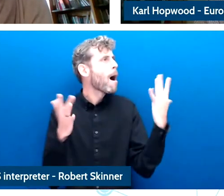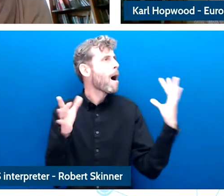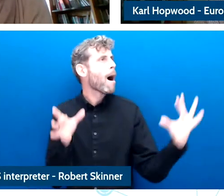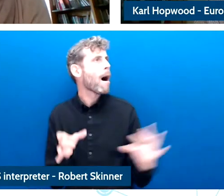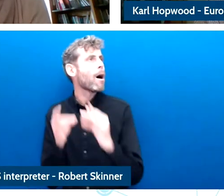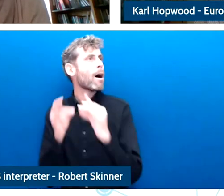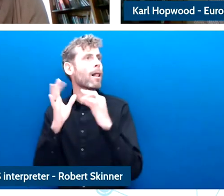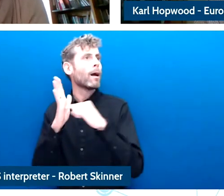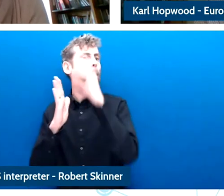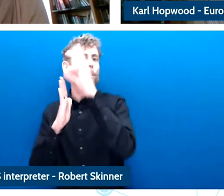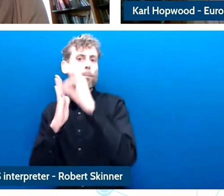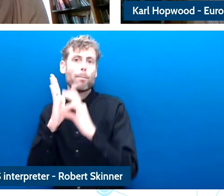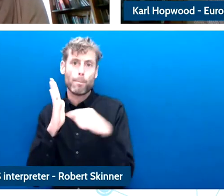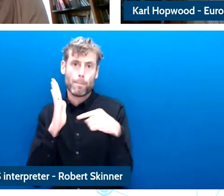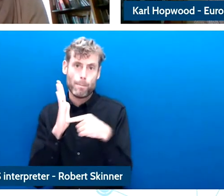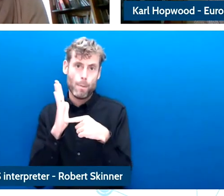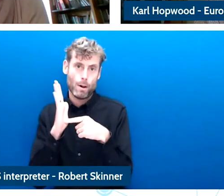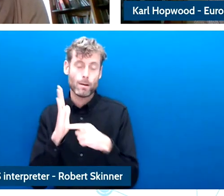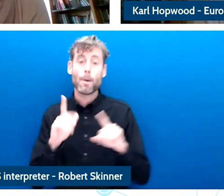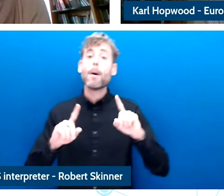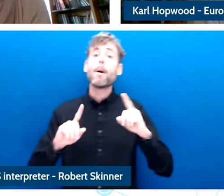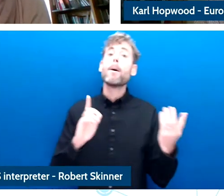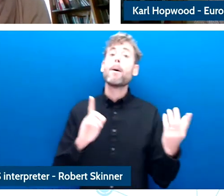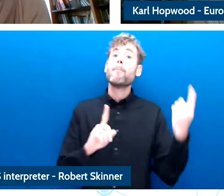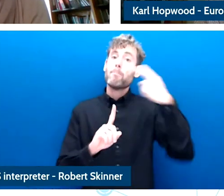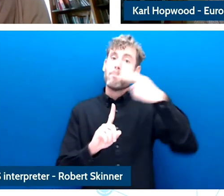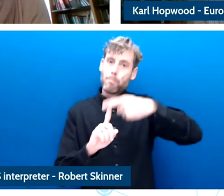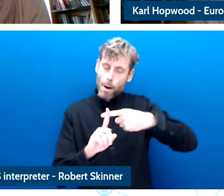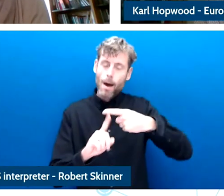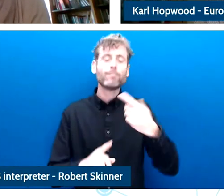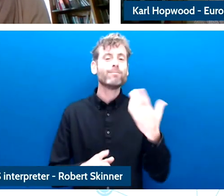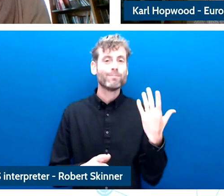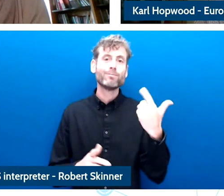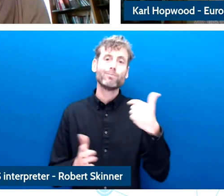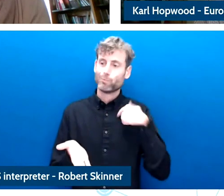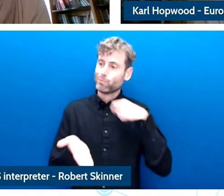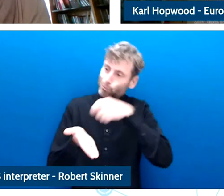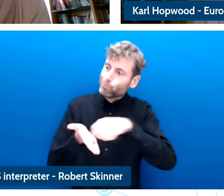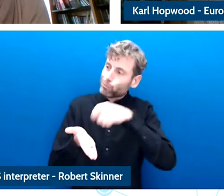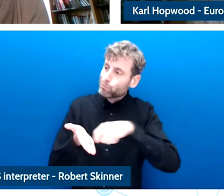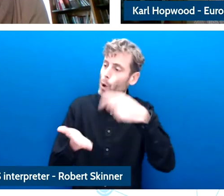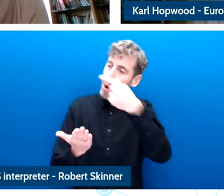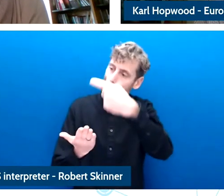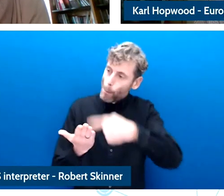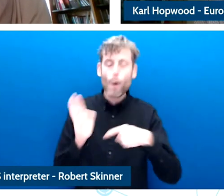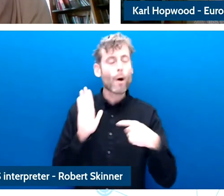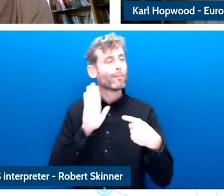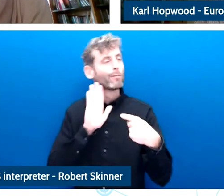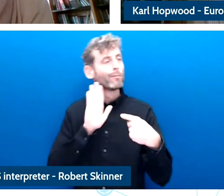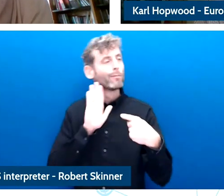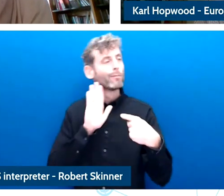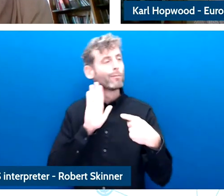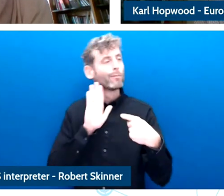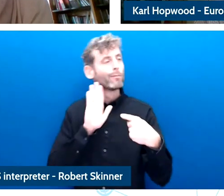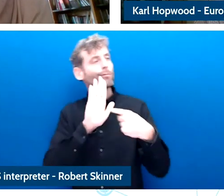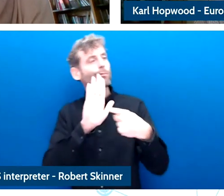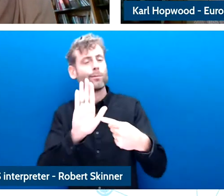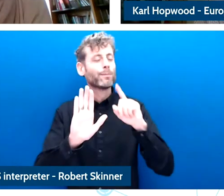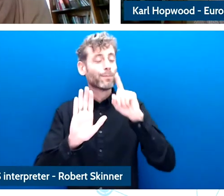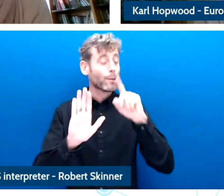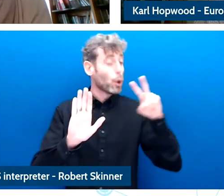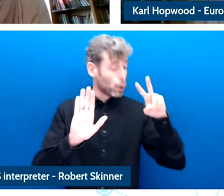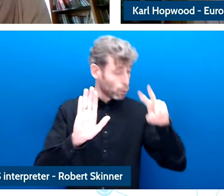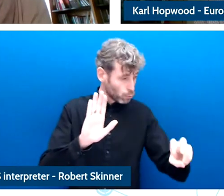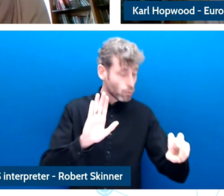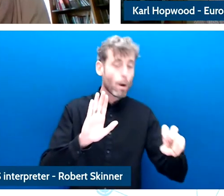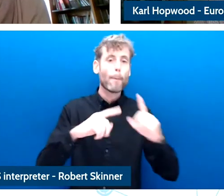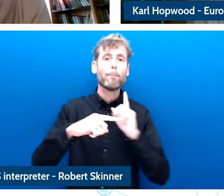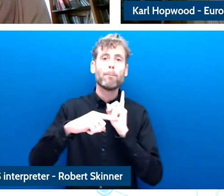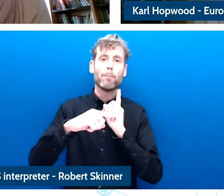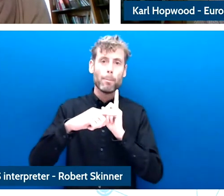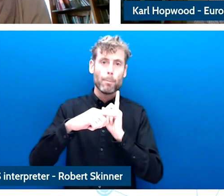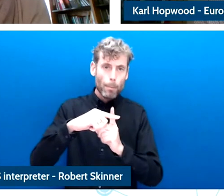the private sector and I think this is a real challenge because in free countries